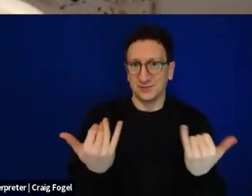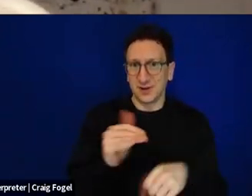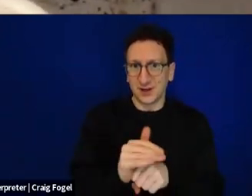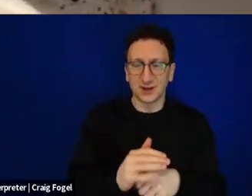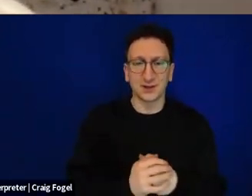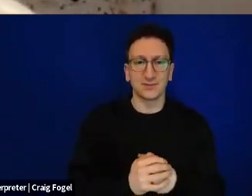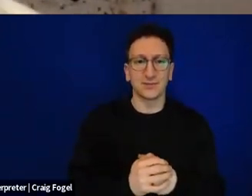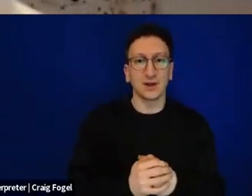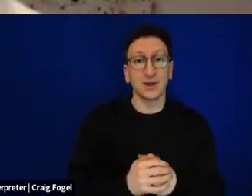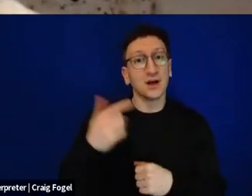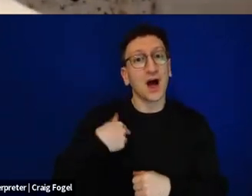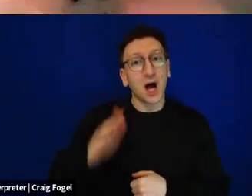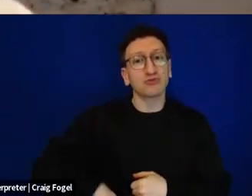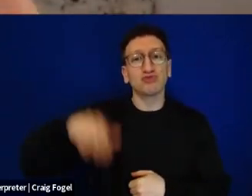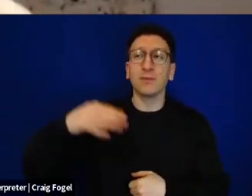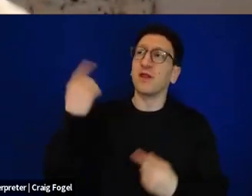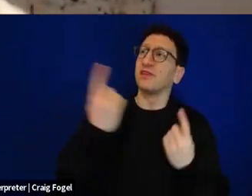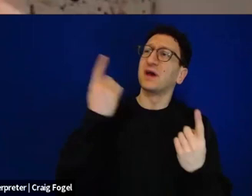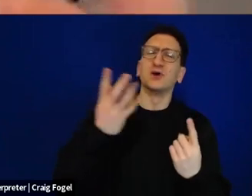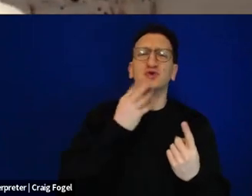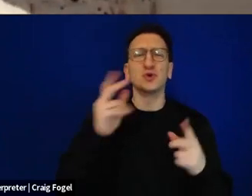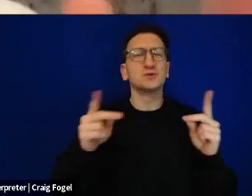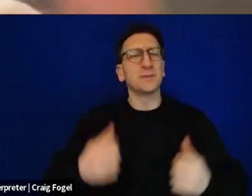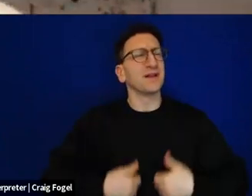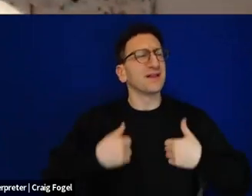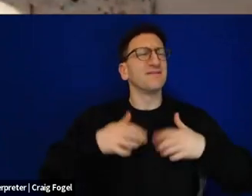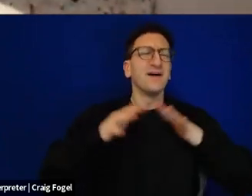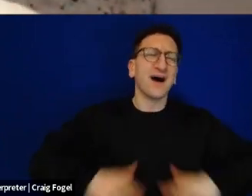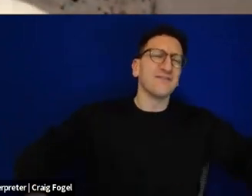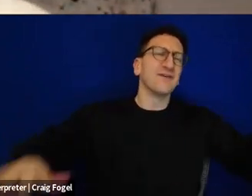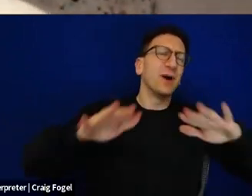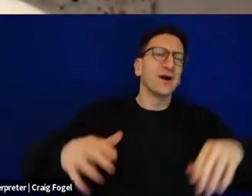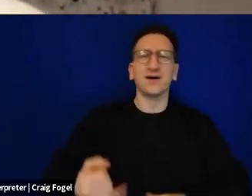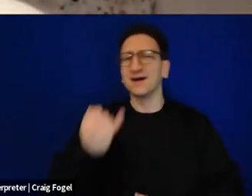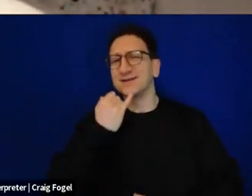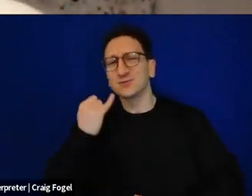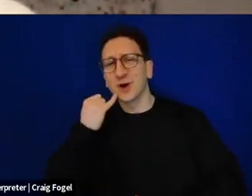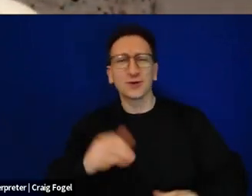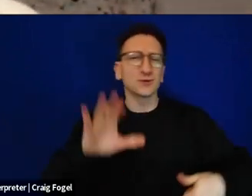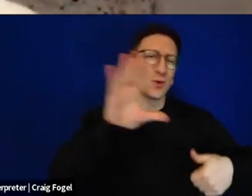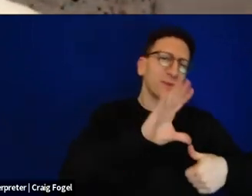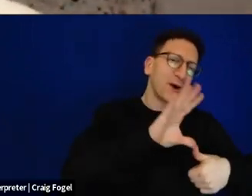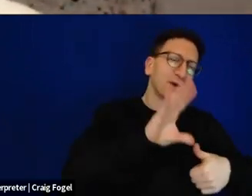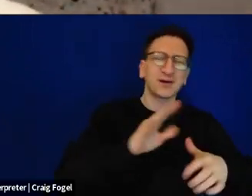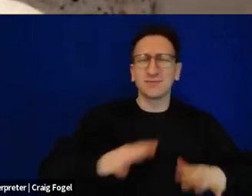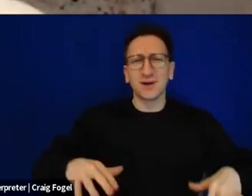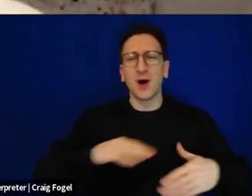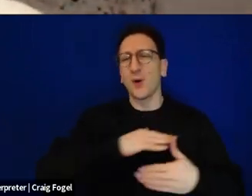Jews around the world, the Jewish world, we want to connect Israel and North America. And on Seder night, we all sit around the same table.